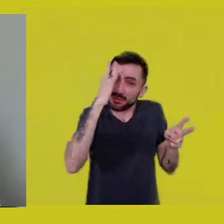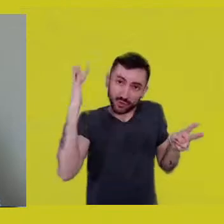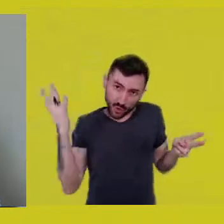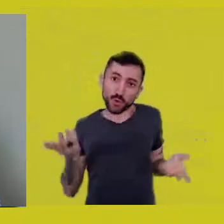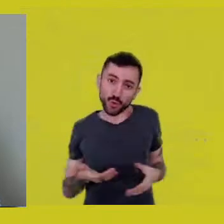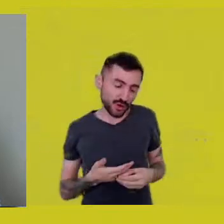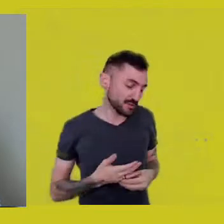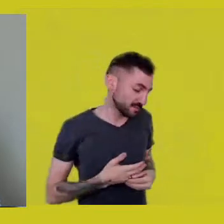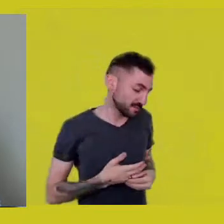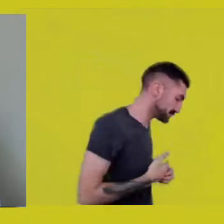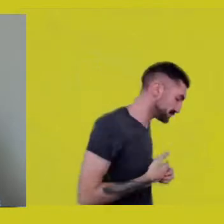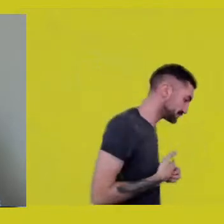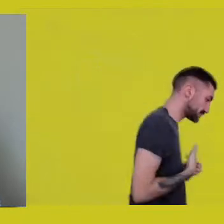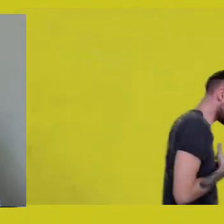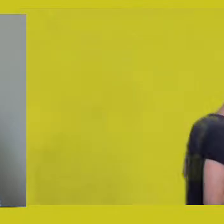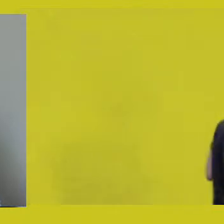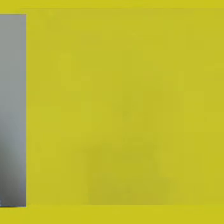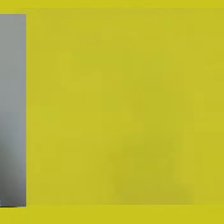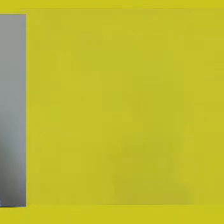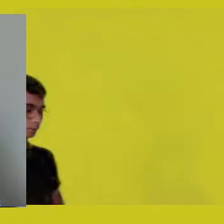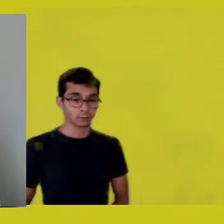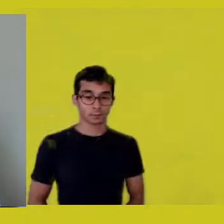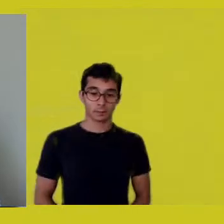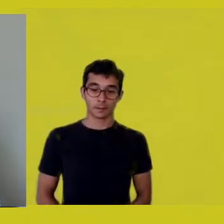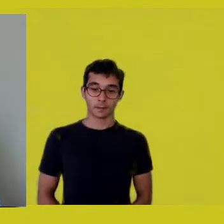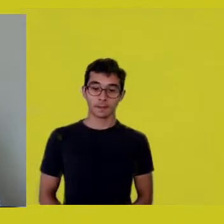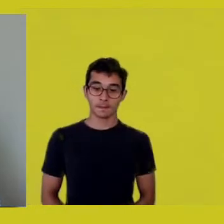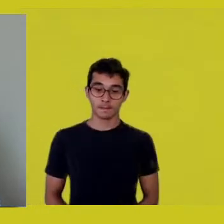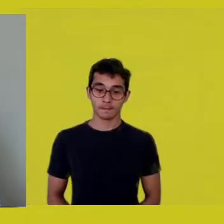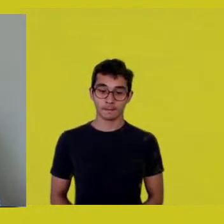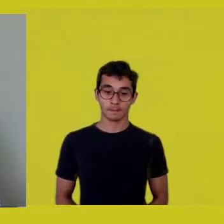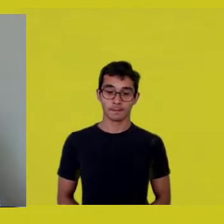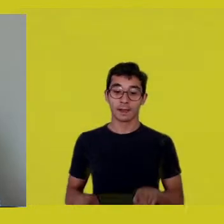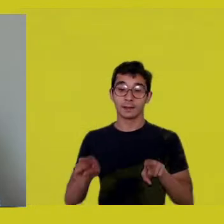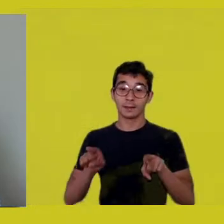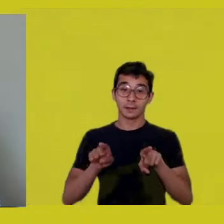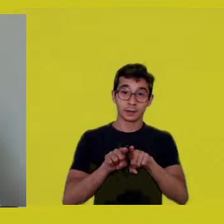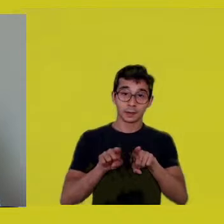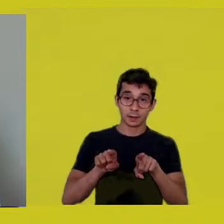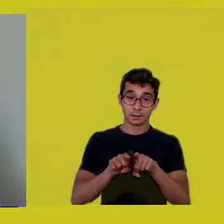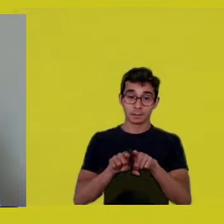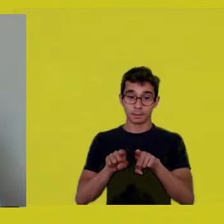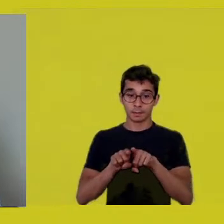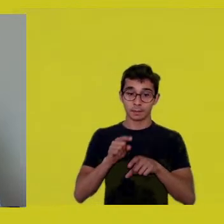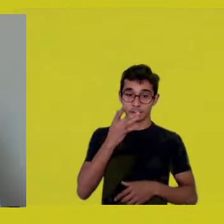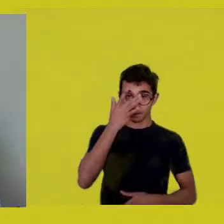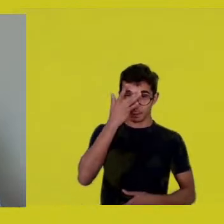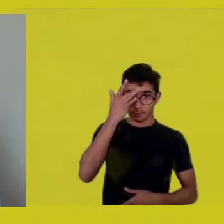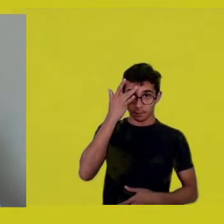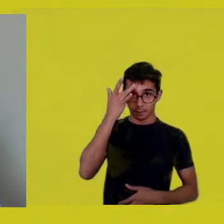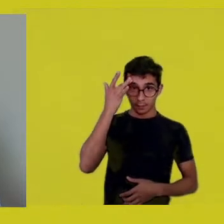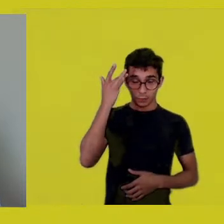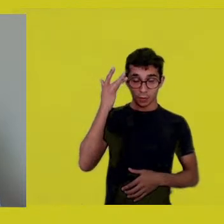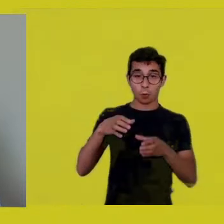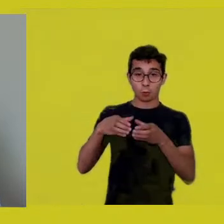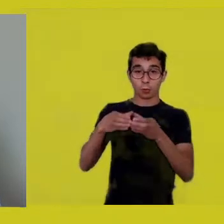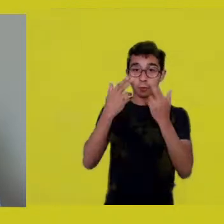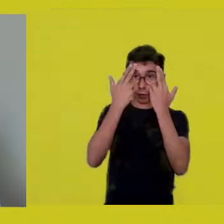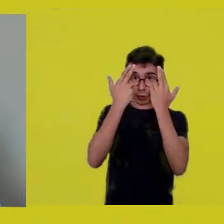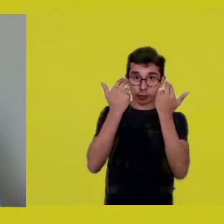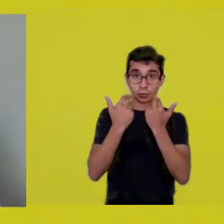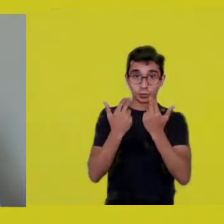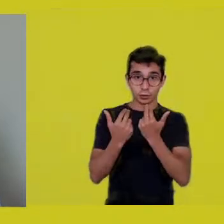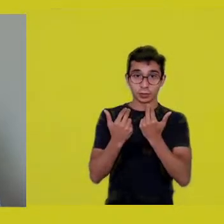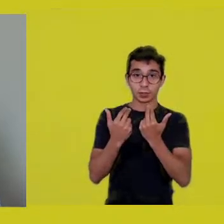Our Pankararu cousins, there’s a very beautiful toré by them,